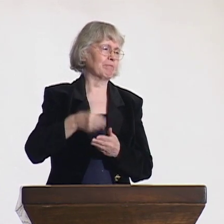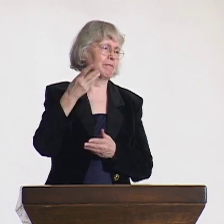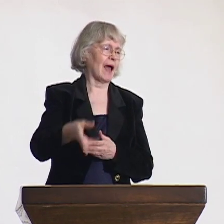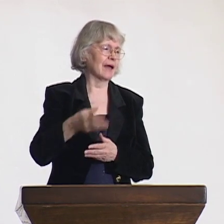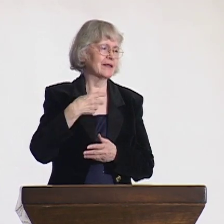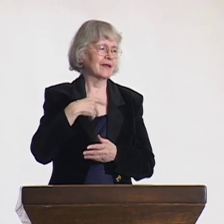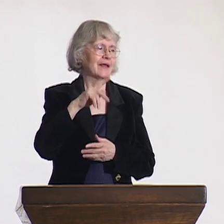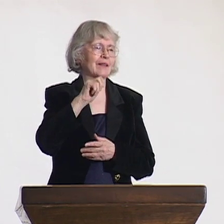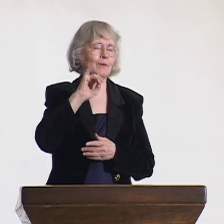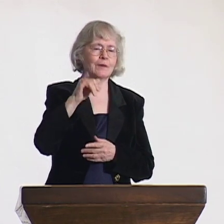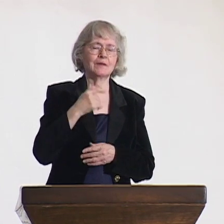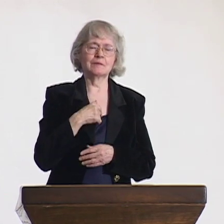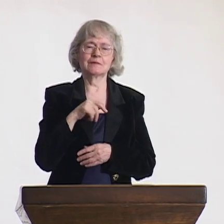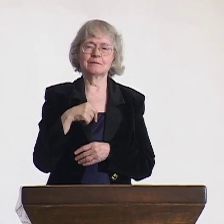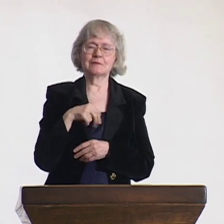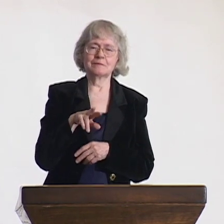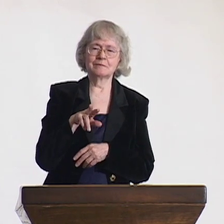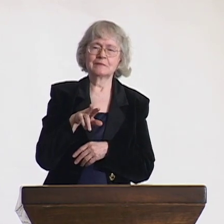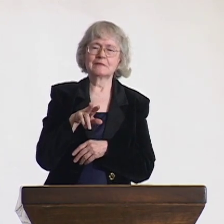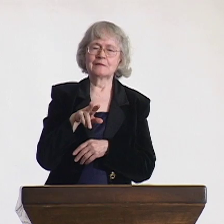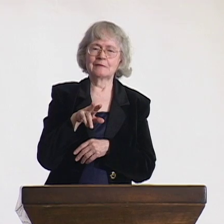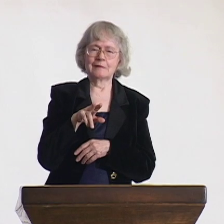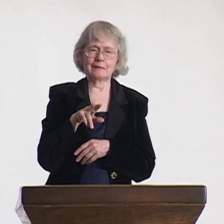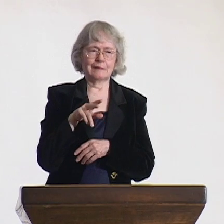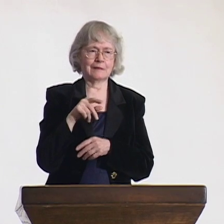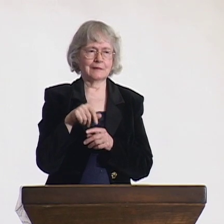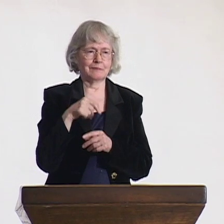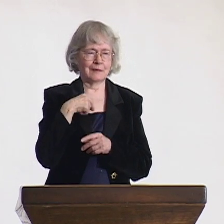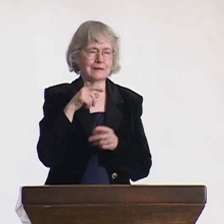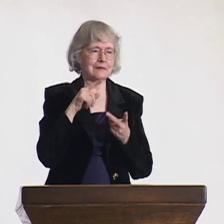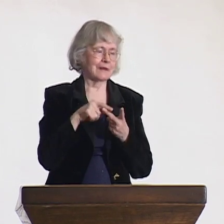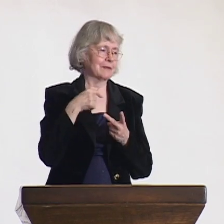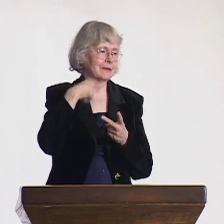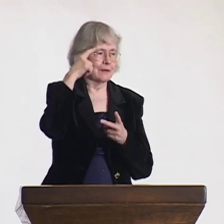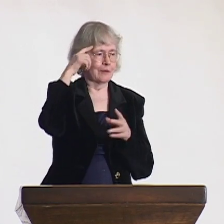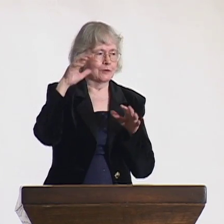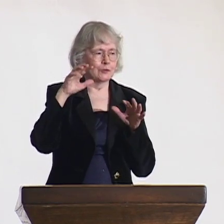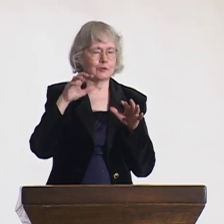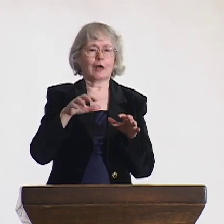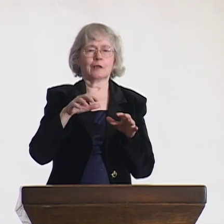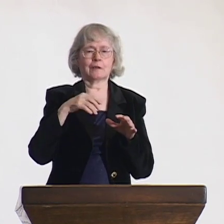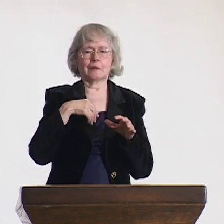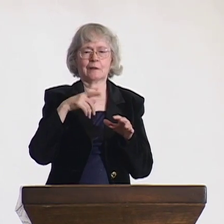and they complained that they could not afford them. I was taken aback by their topic of protest